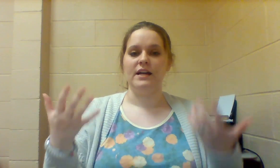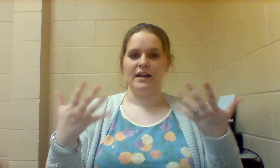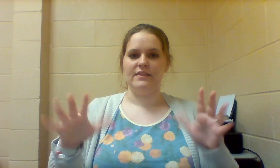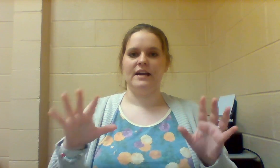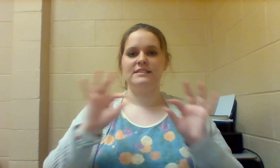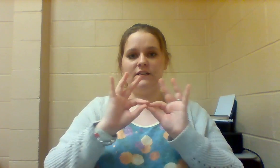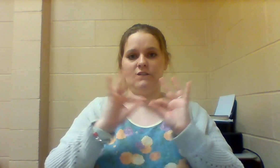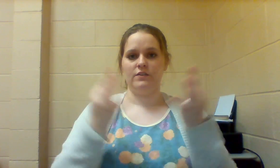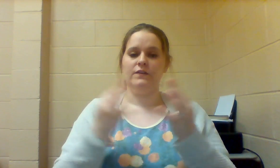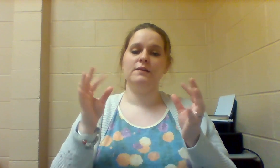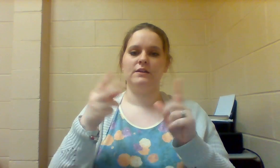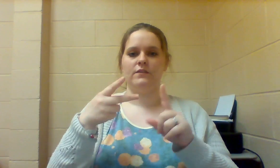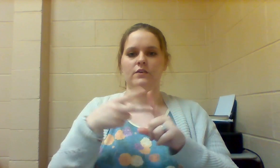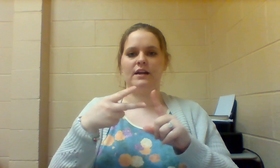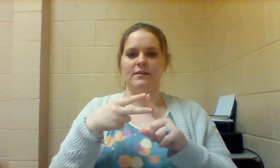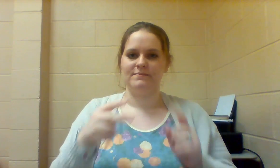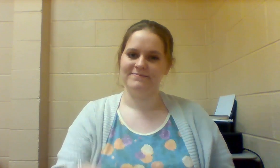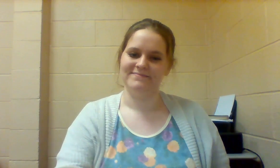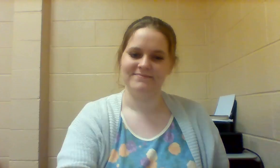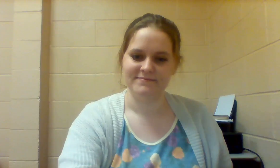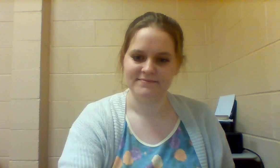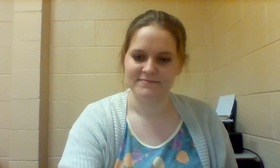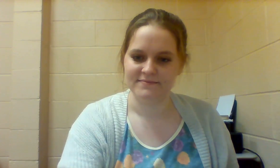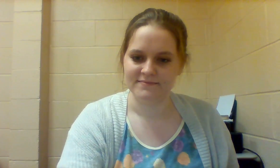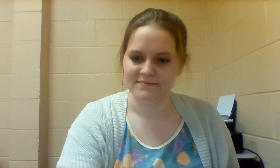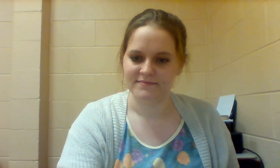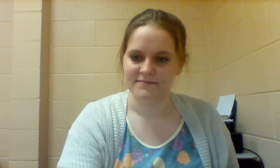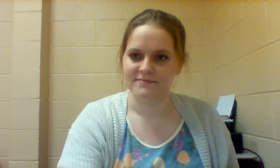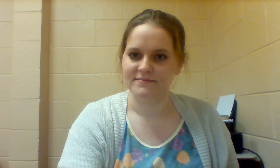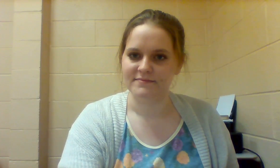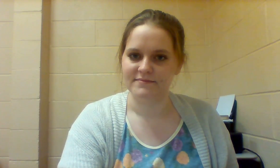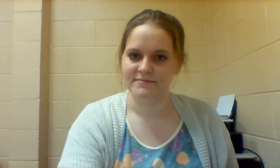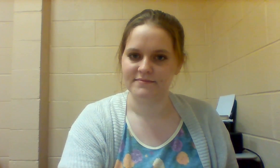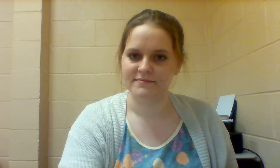And that's it for the family vocab